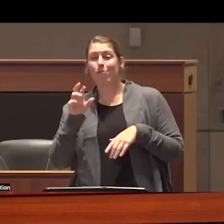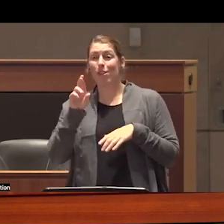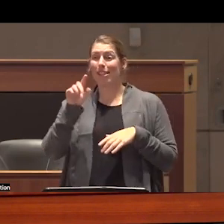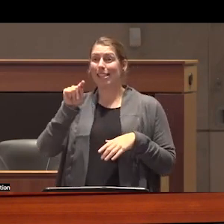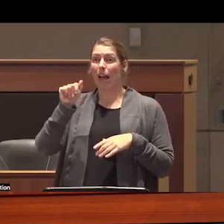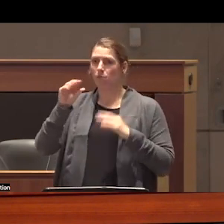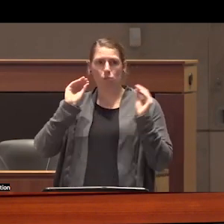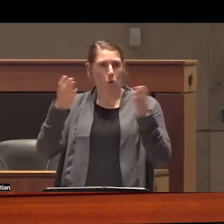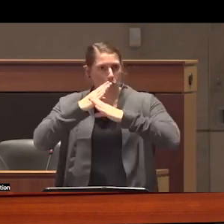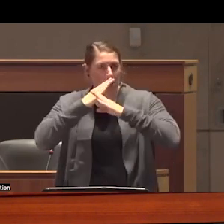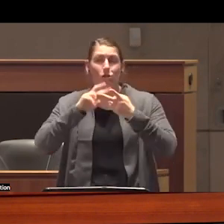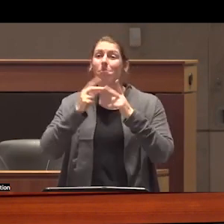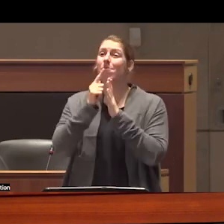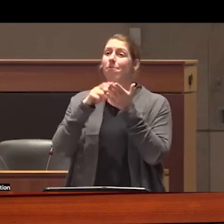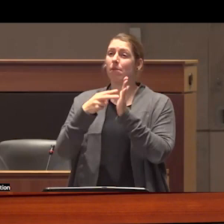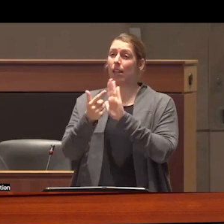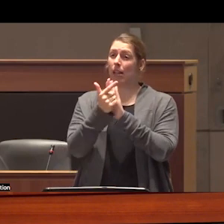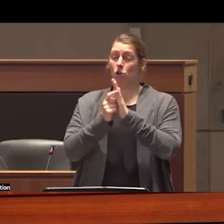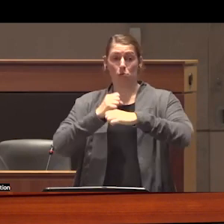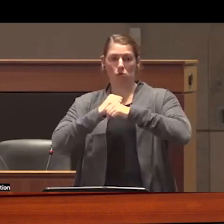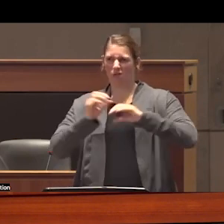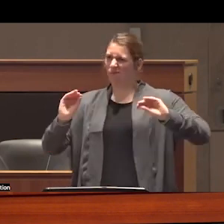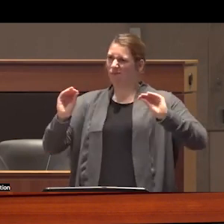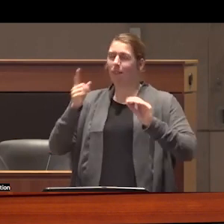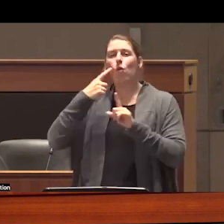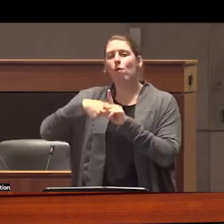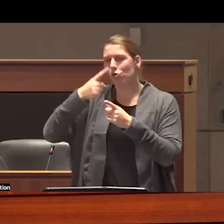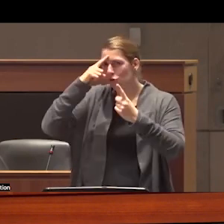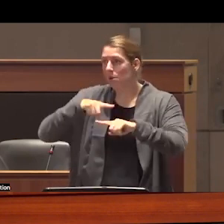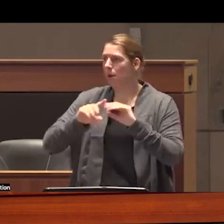and don't have any of the legal protections we would typically expect from rental agreements